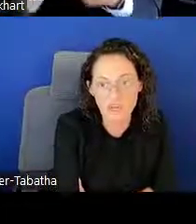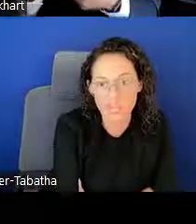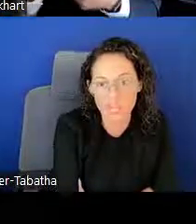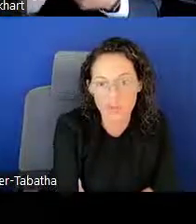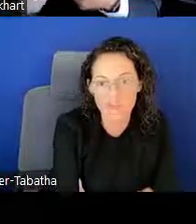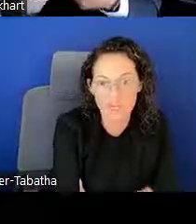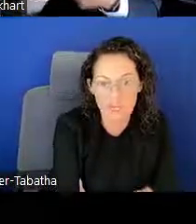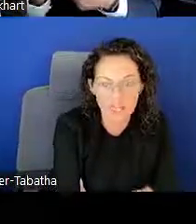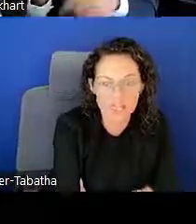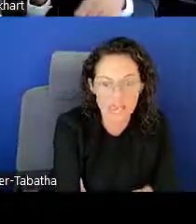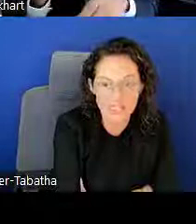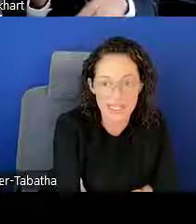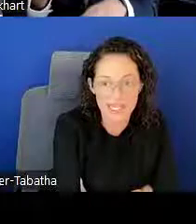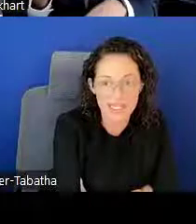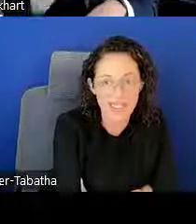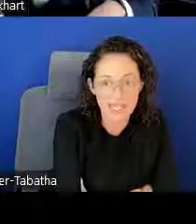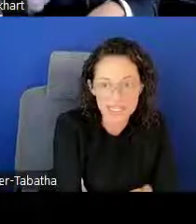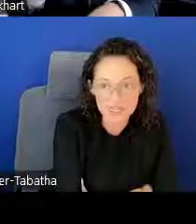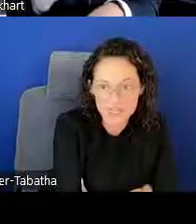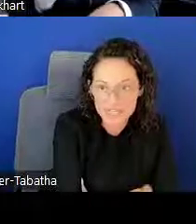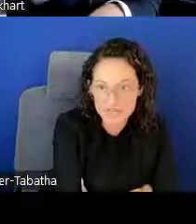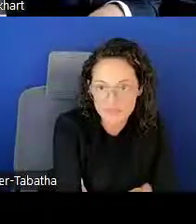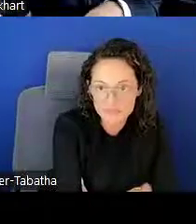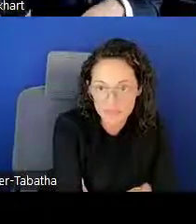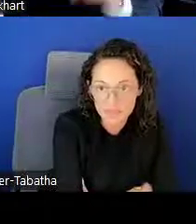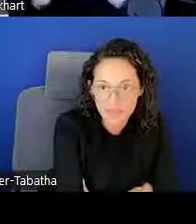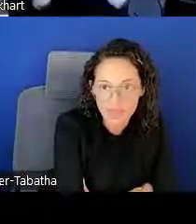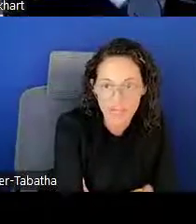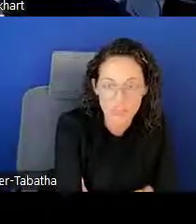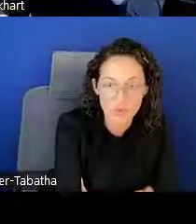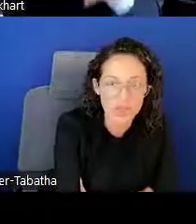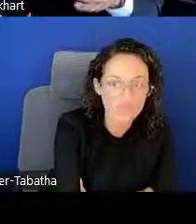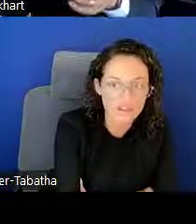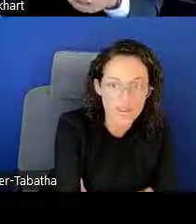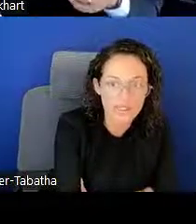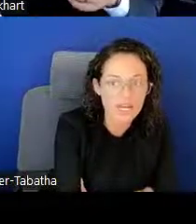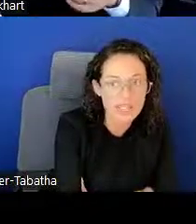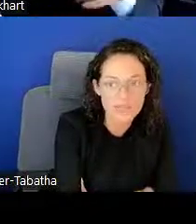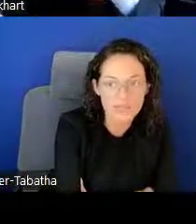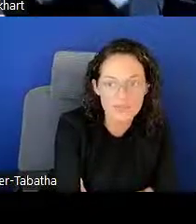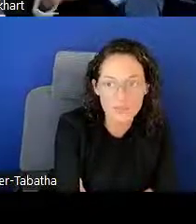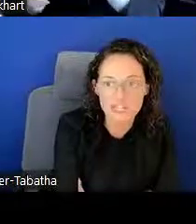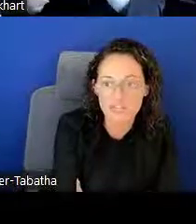we have Contact and Engagement, and that's where you'll find contact information